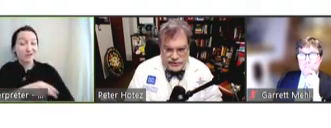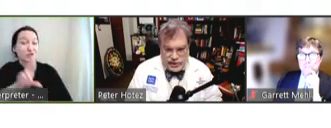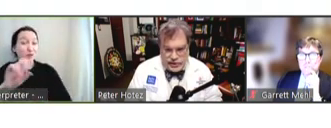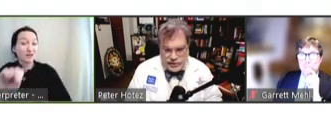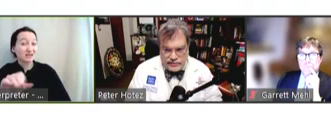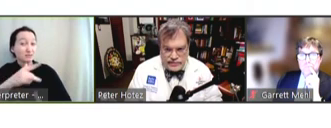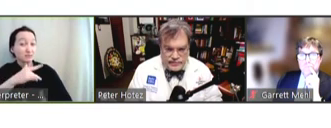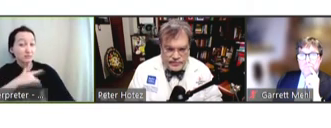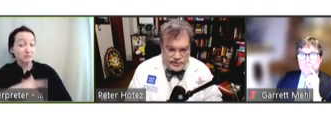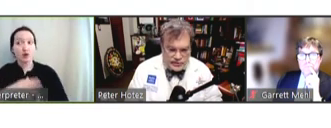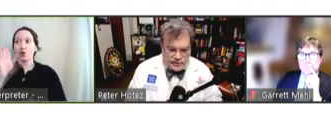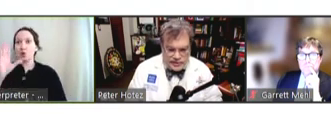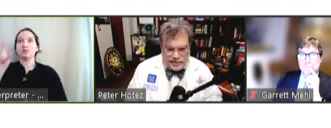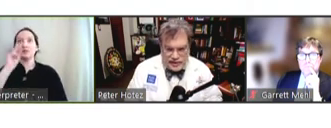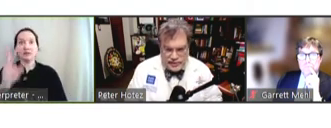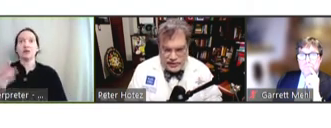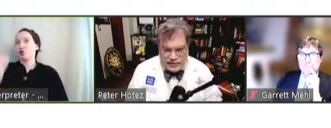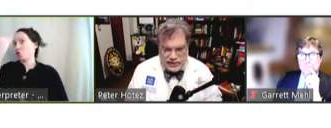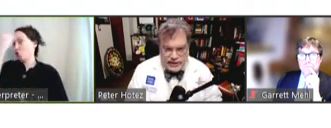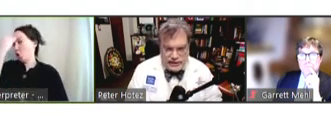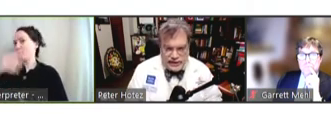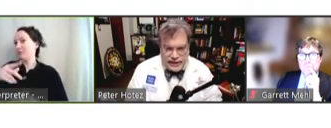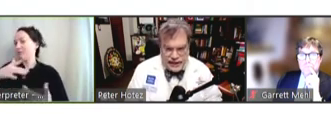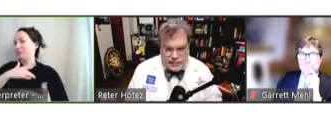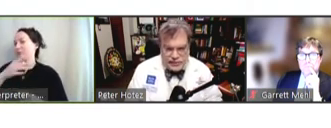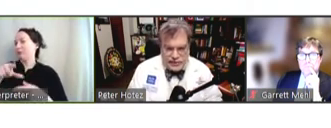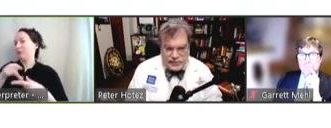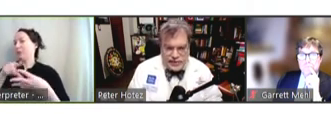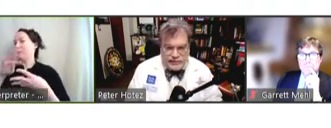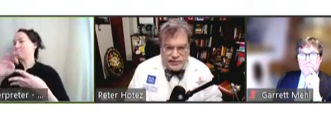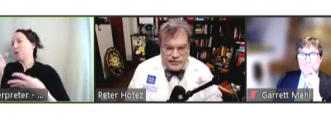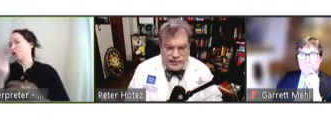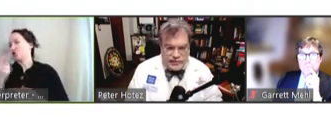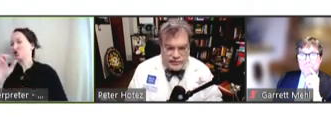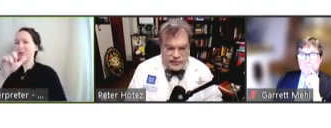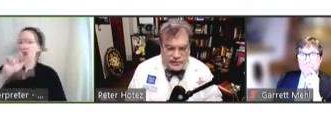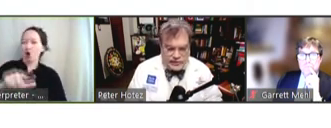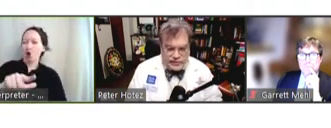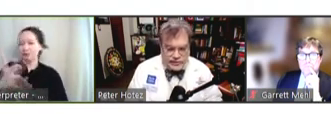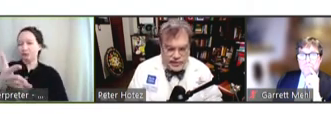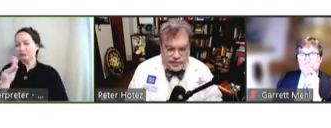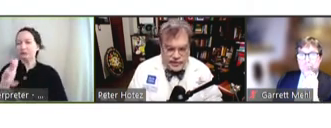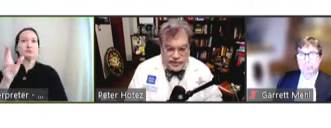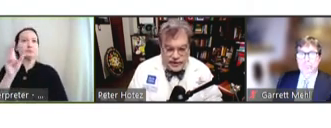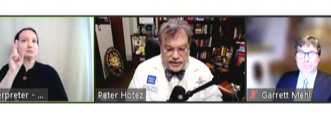we'll know it, presumably by March and April, so kind of holding, holding my breath there.